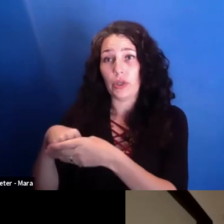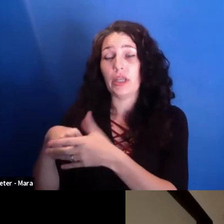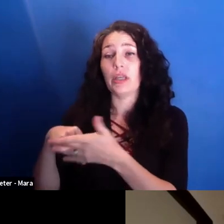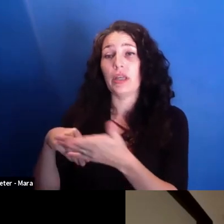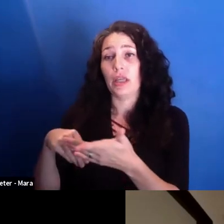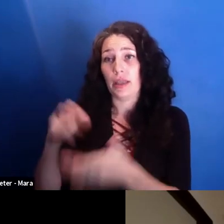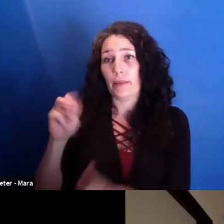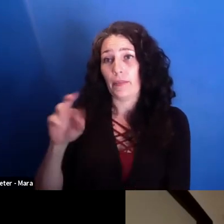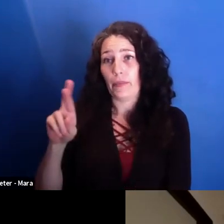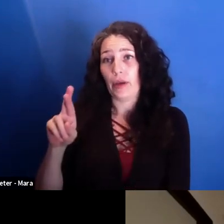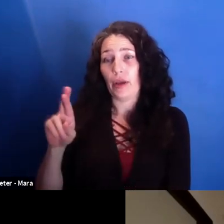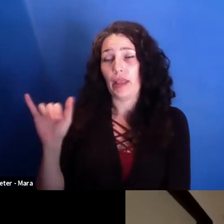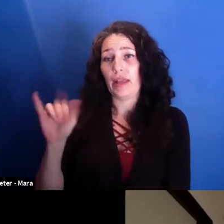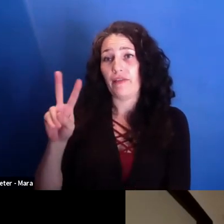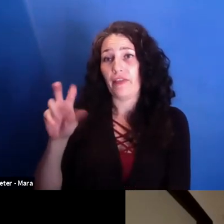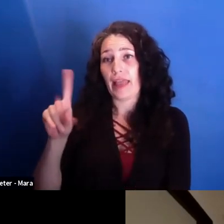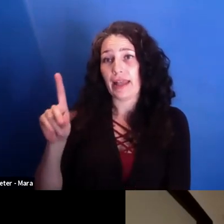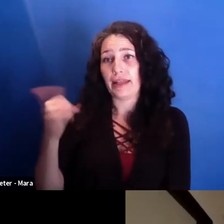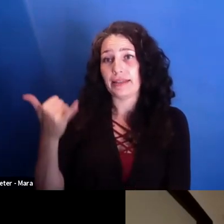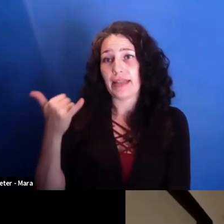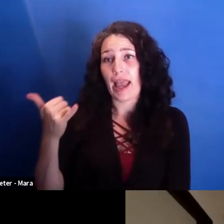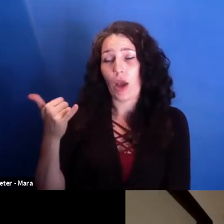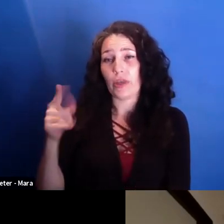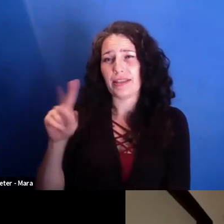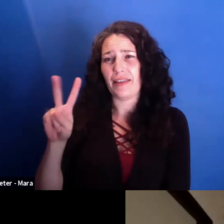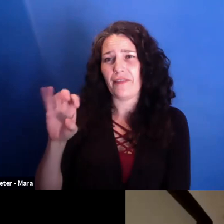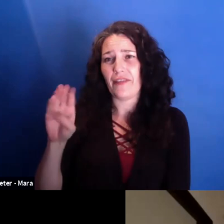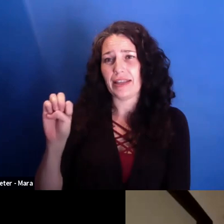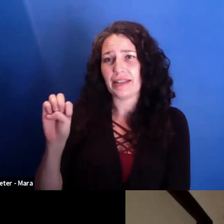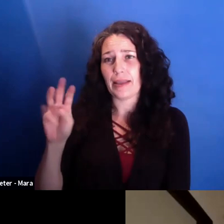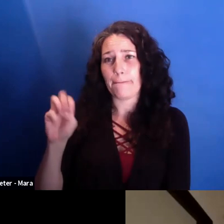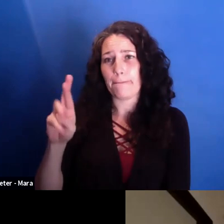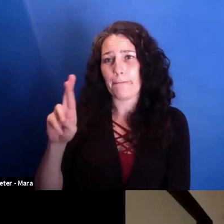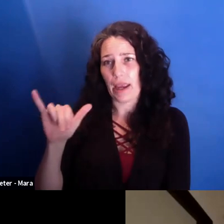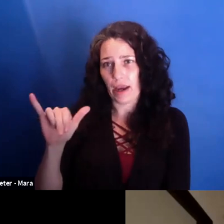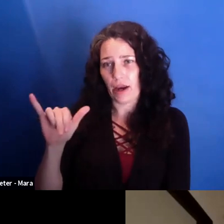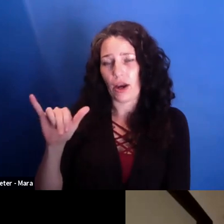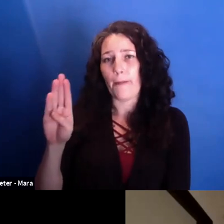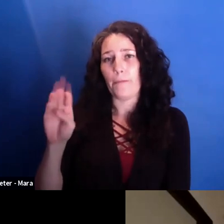And Vlad is now the Vice Mayor of Bucharest who will take care